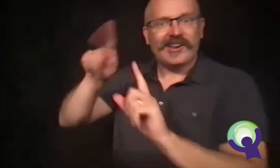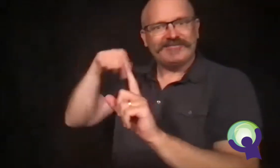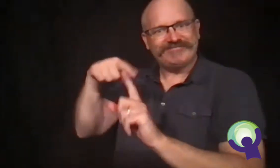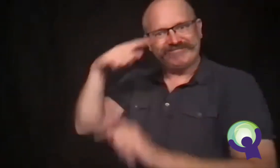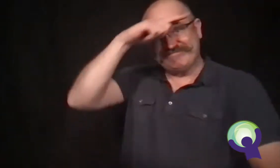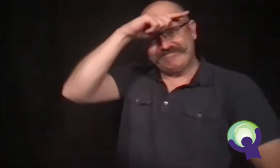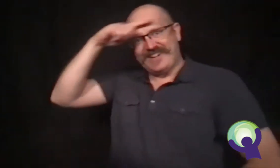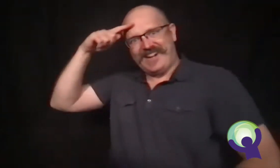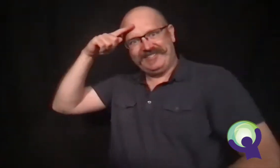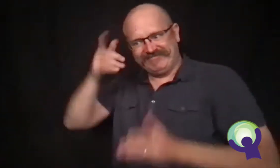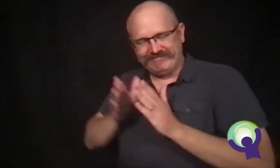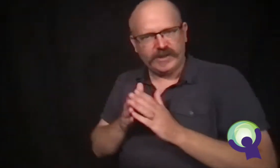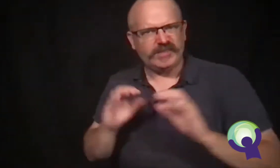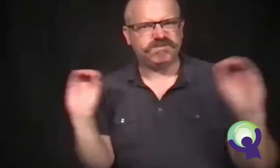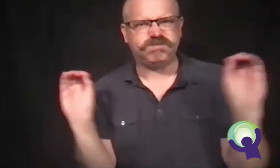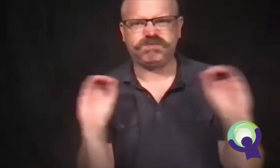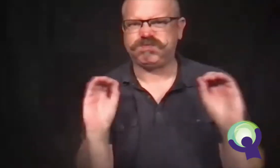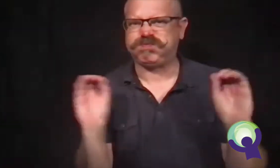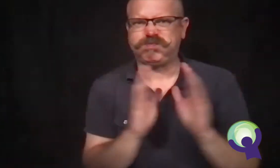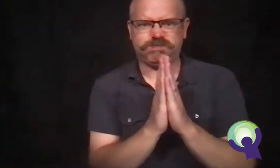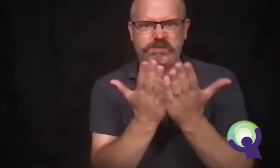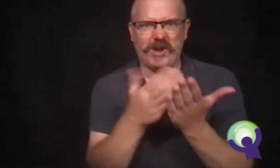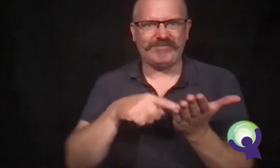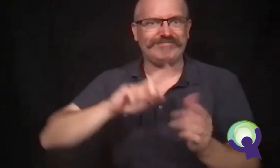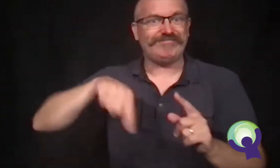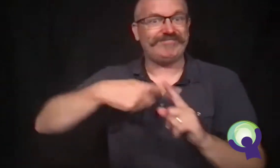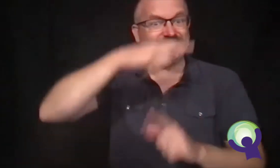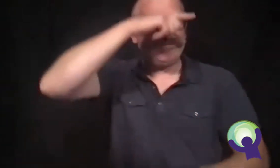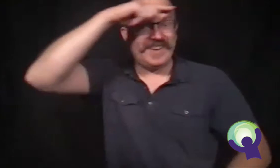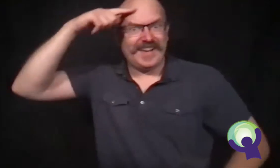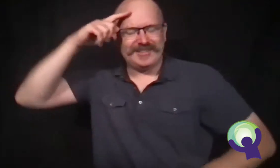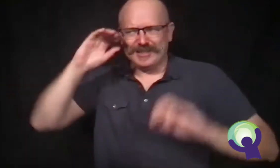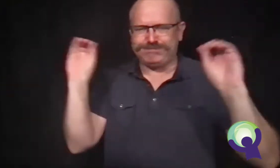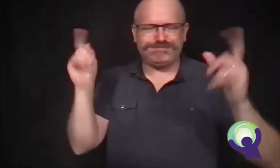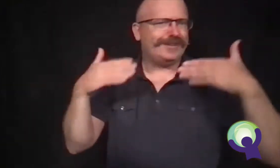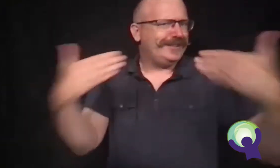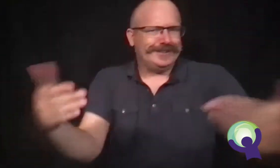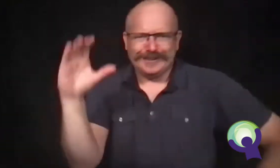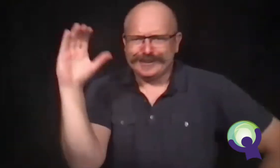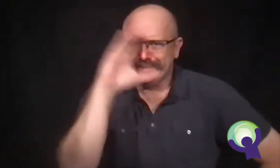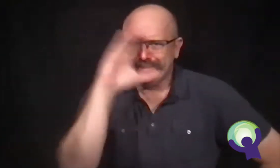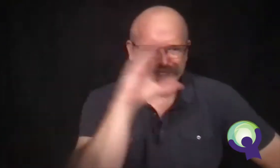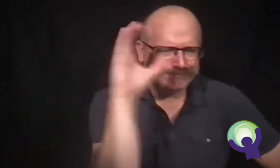There were not many books about black kids on the shelves. At last, Ron found some books on airplanes.